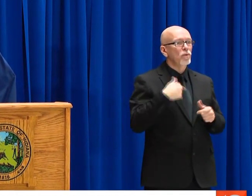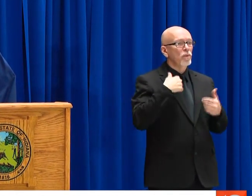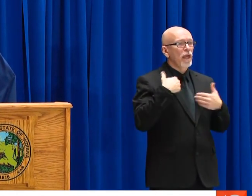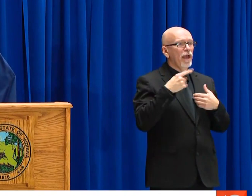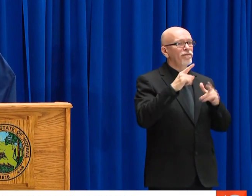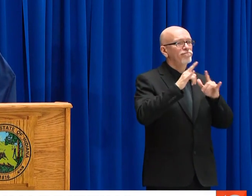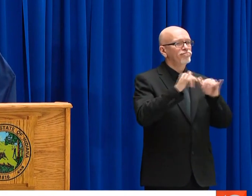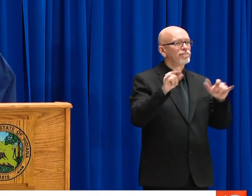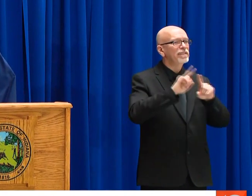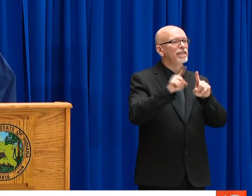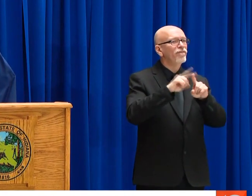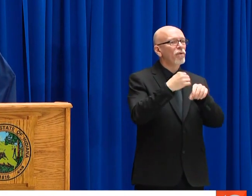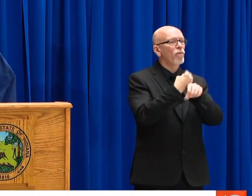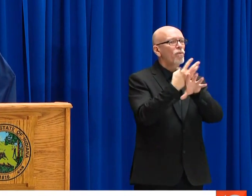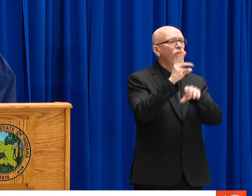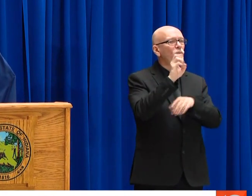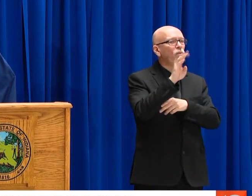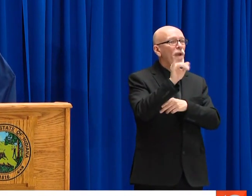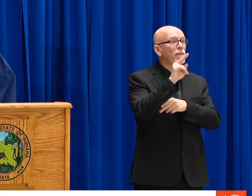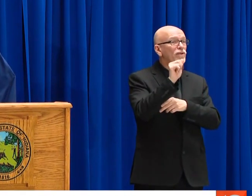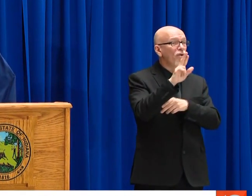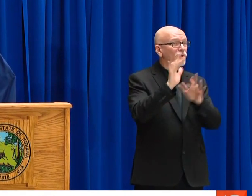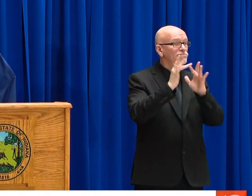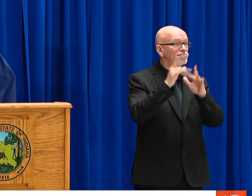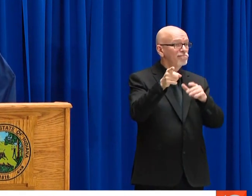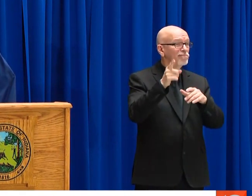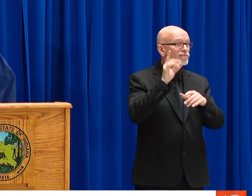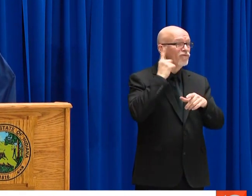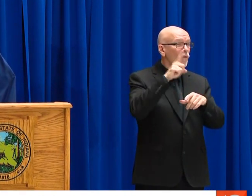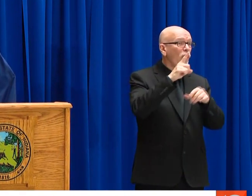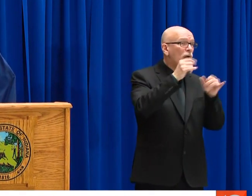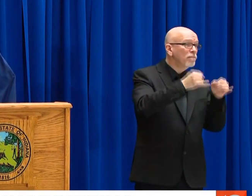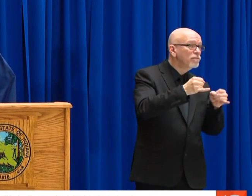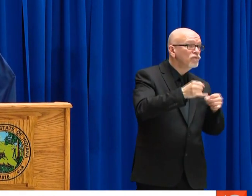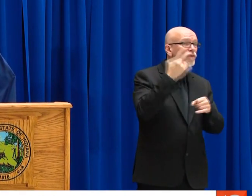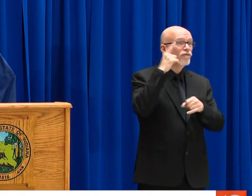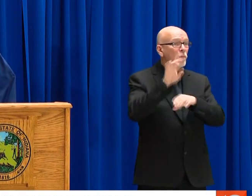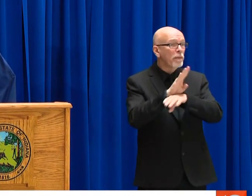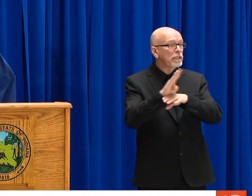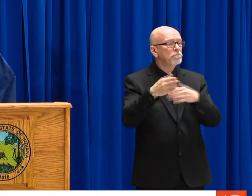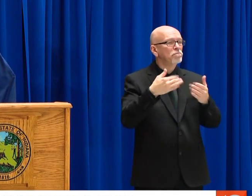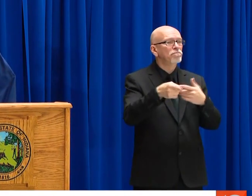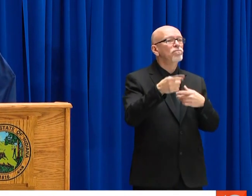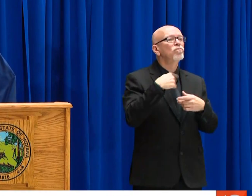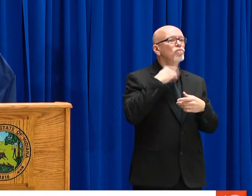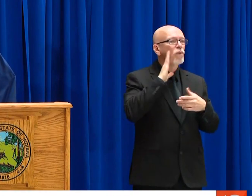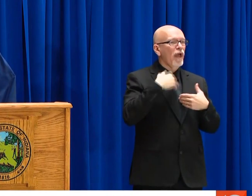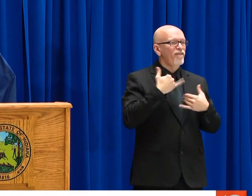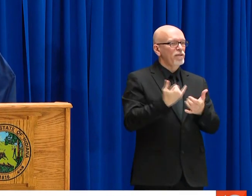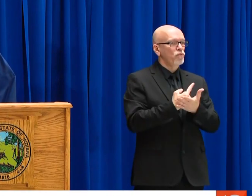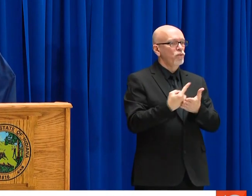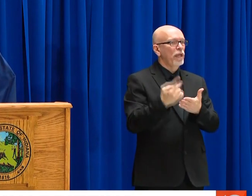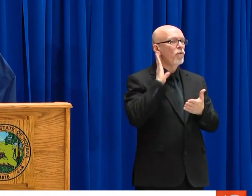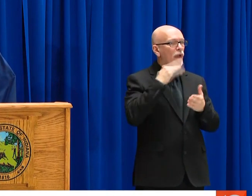CONTACT CENTERS AND WE'LL ENSURE THAT WE CALL YOU BACK AND ANSWER YOUR QUESTIONS. WE DO HAVE A SERIES OF WEBINARS